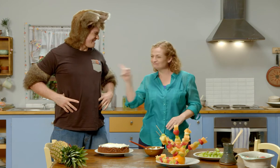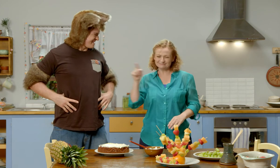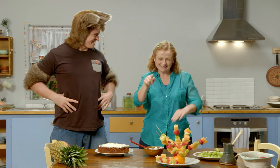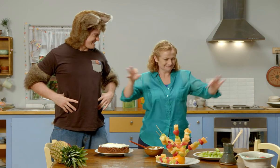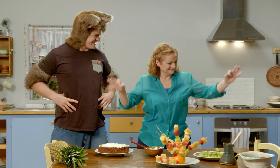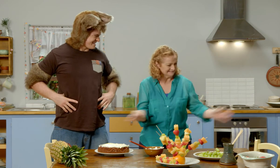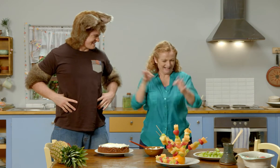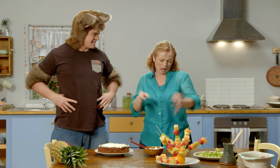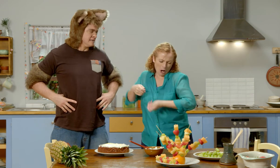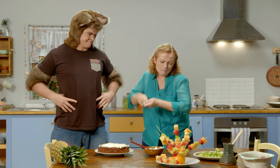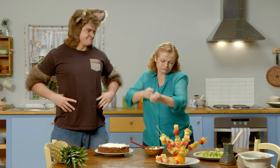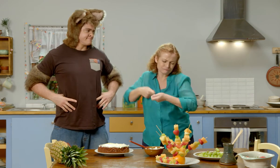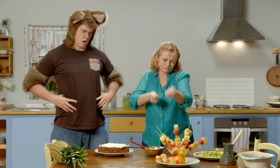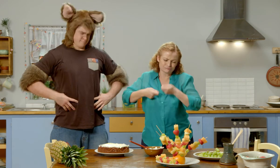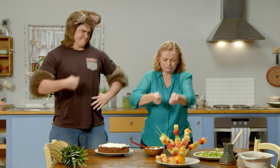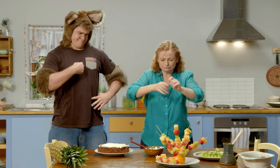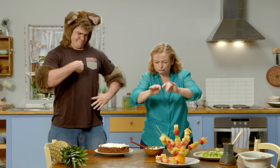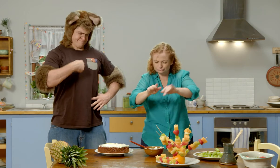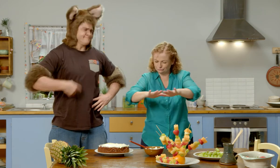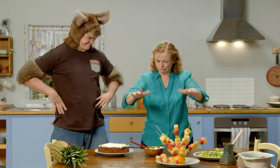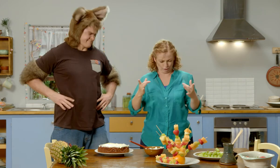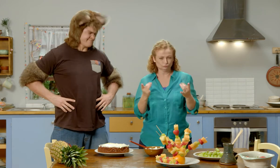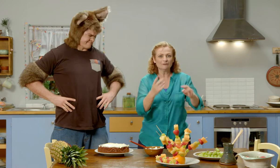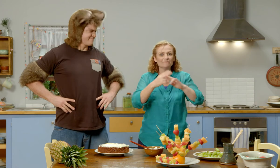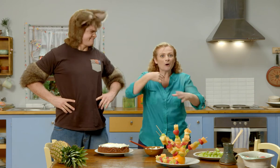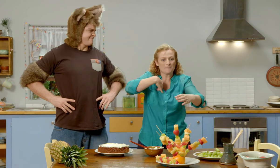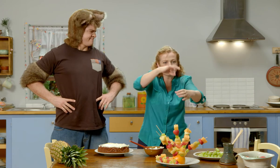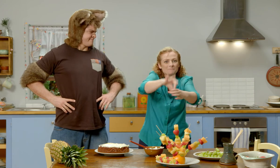You got my garden ready for me to plant my vegetables,